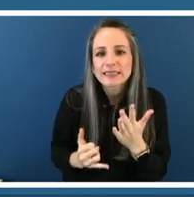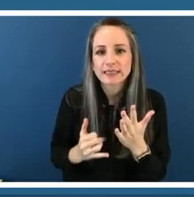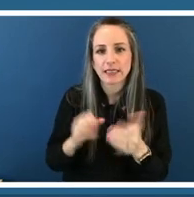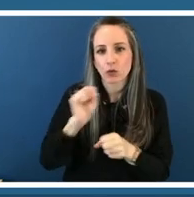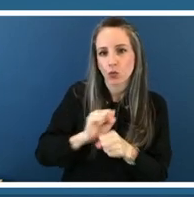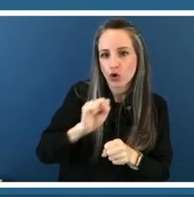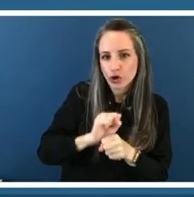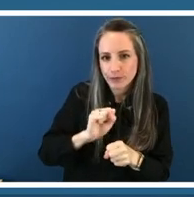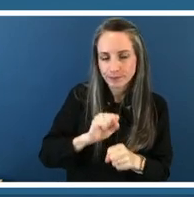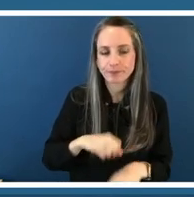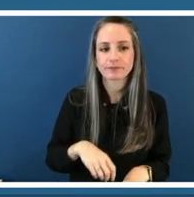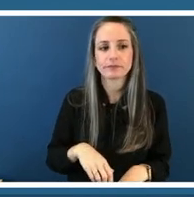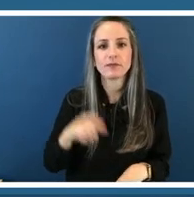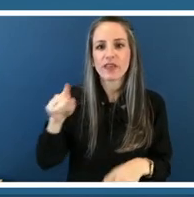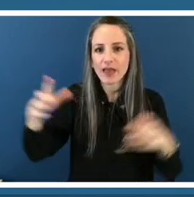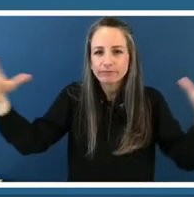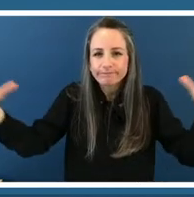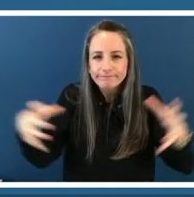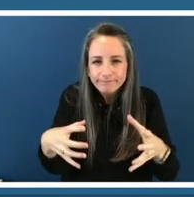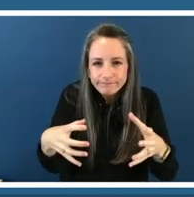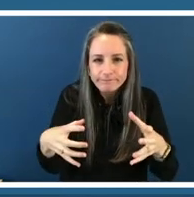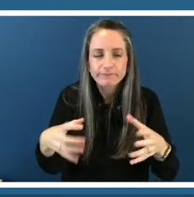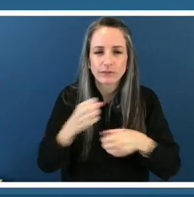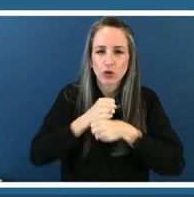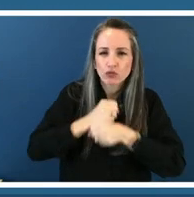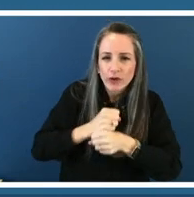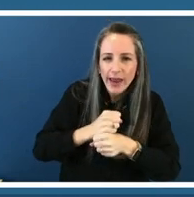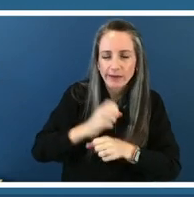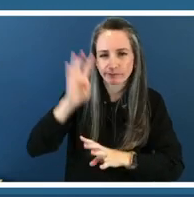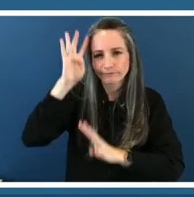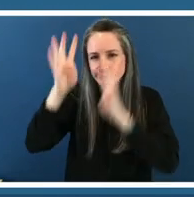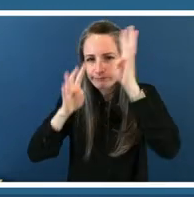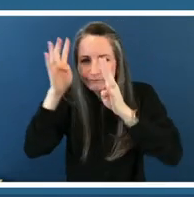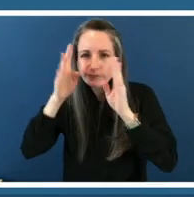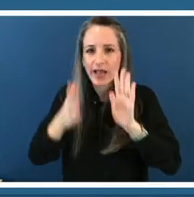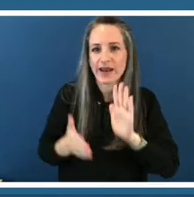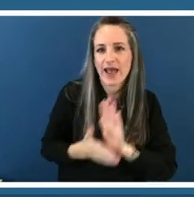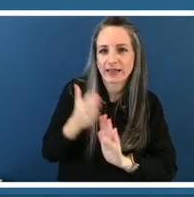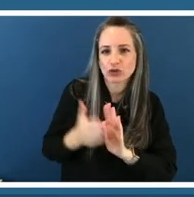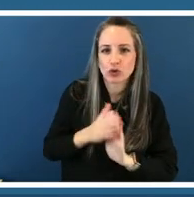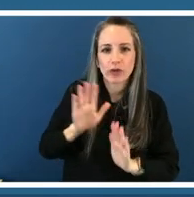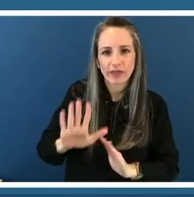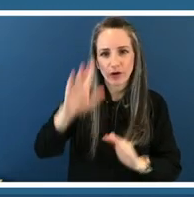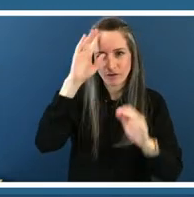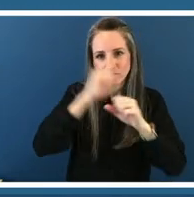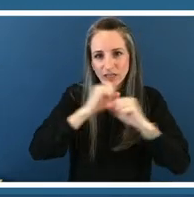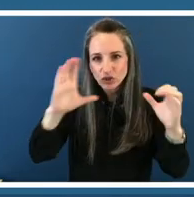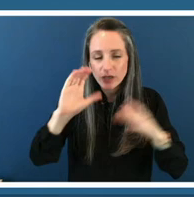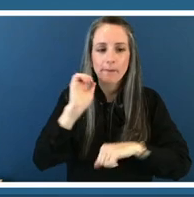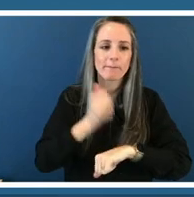come together to conceptualize execute and create a vision based on a theme